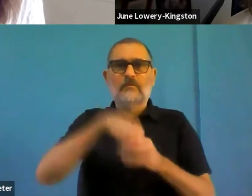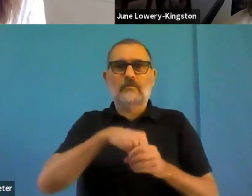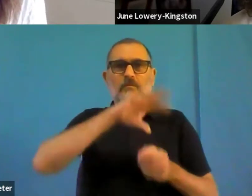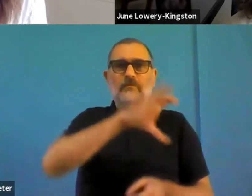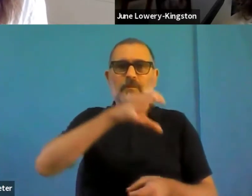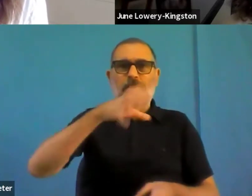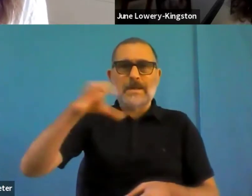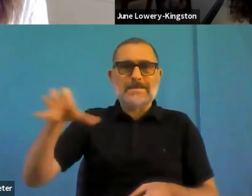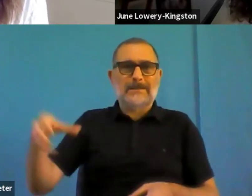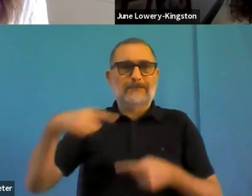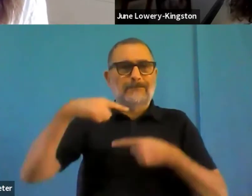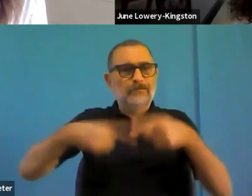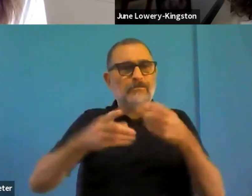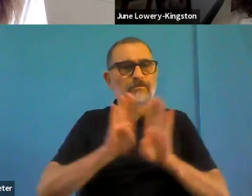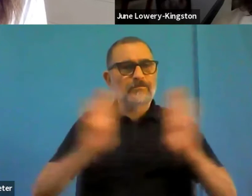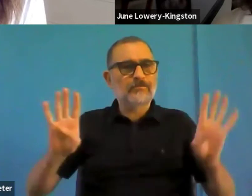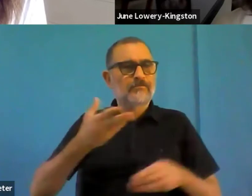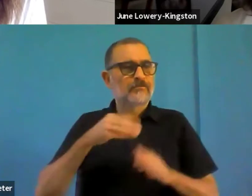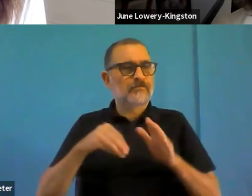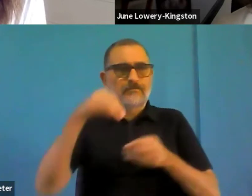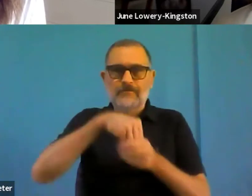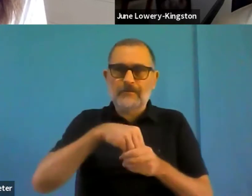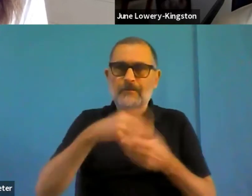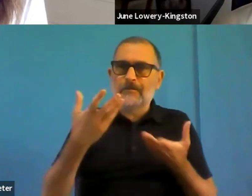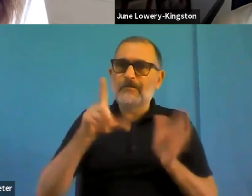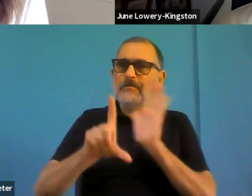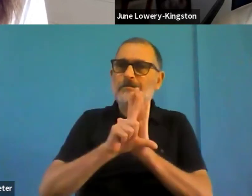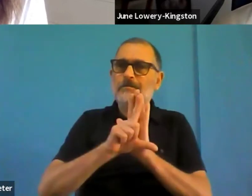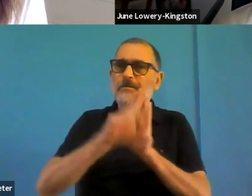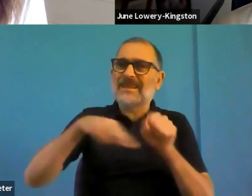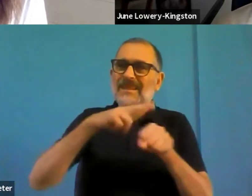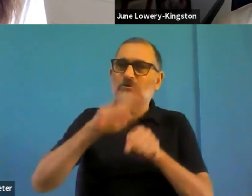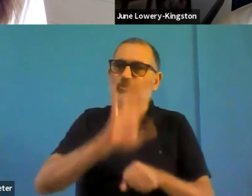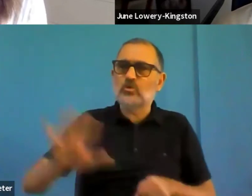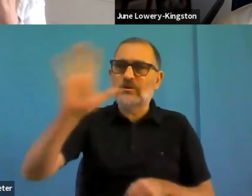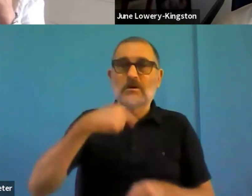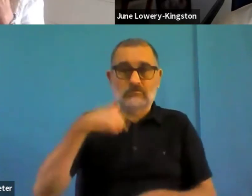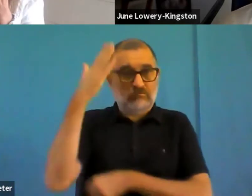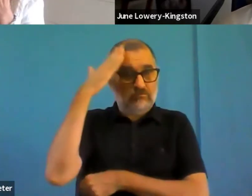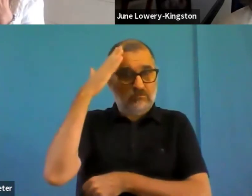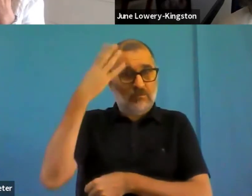And 23rd of September last year, was the date by which all websites of public sector bodies